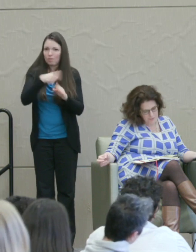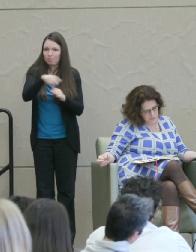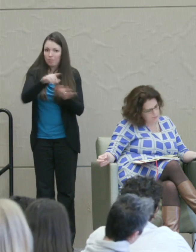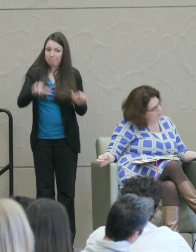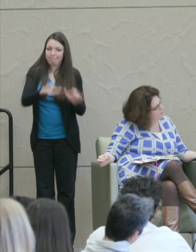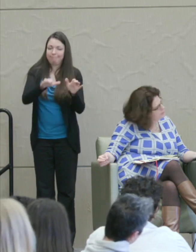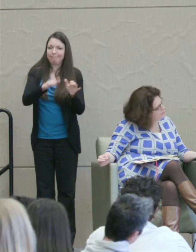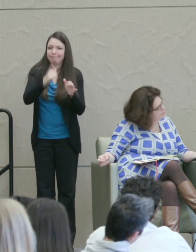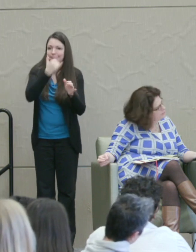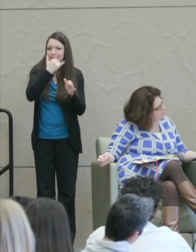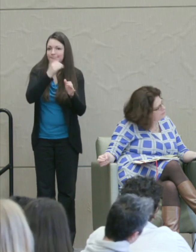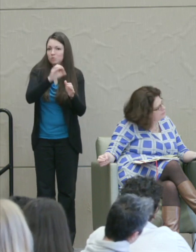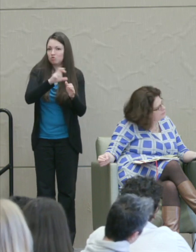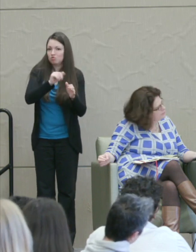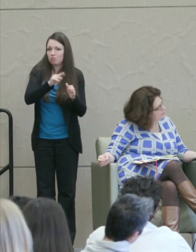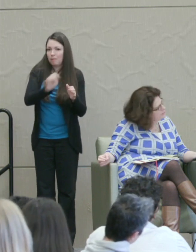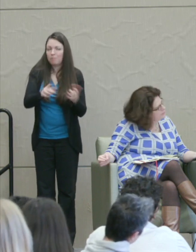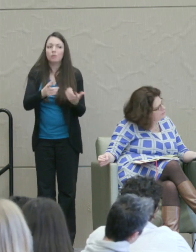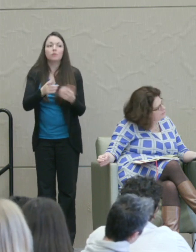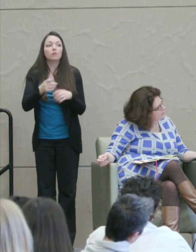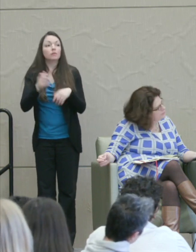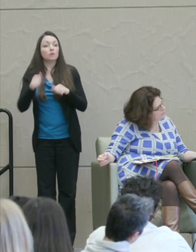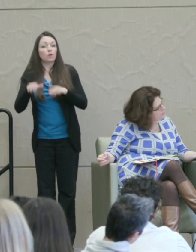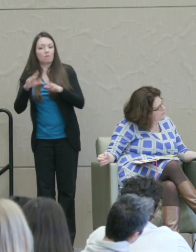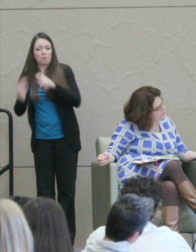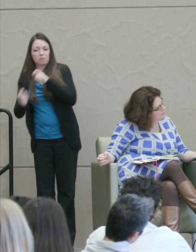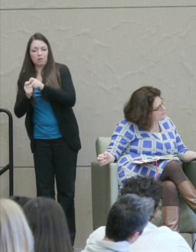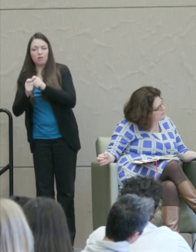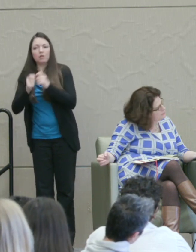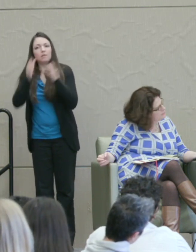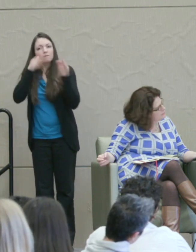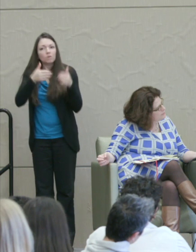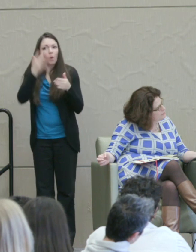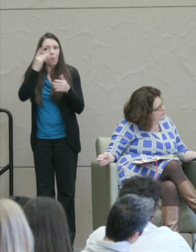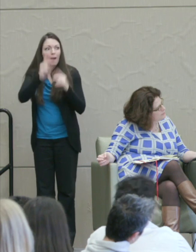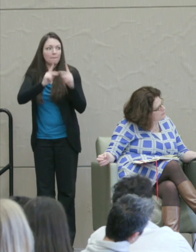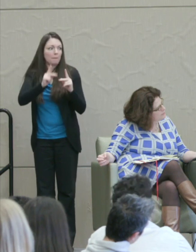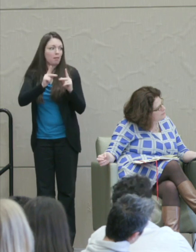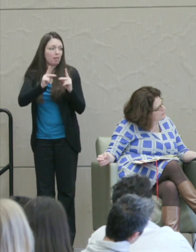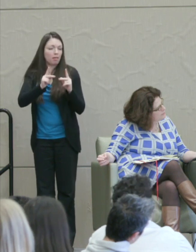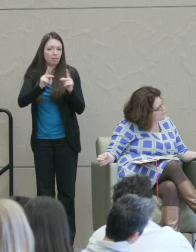means first of all focusing on why do people commit crimes? Is it the fault of our whole society?